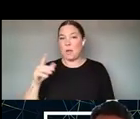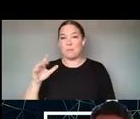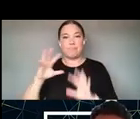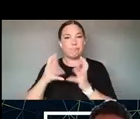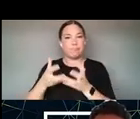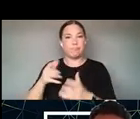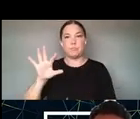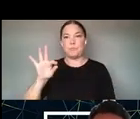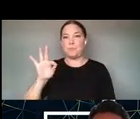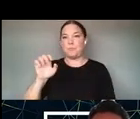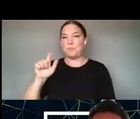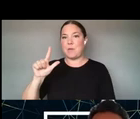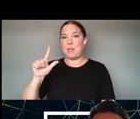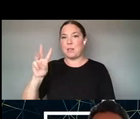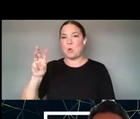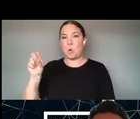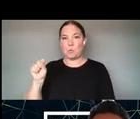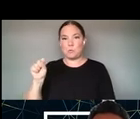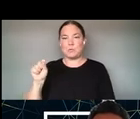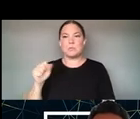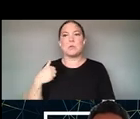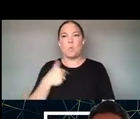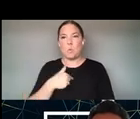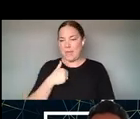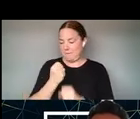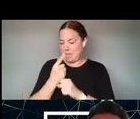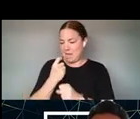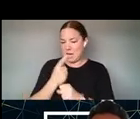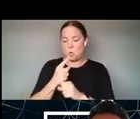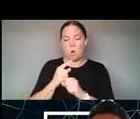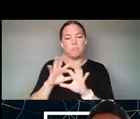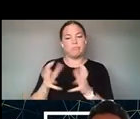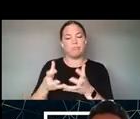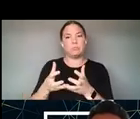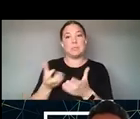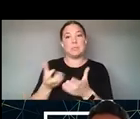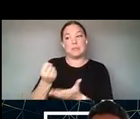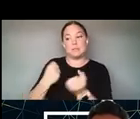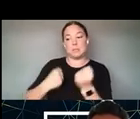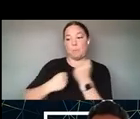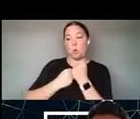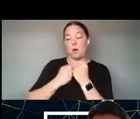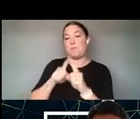FELLOWSHIP PROGRAM THAT IS GENEROUSLY SUPPORTED BY THE NATIONAL ENDOWMENT FOR THE ARTS AND AS YOU